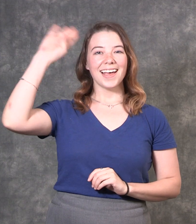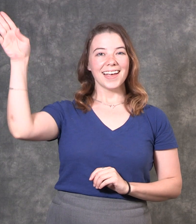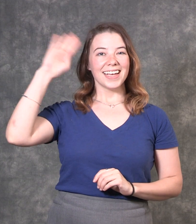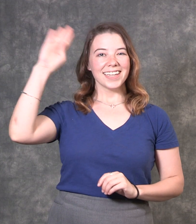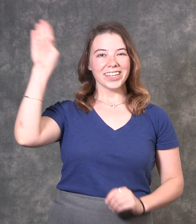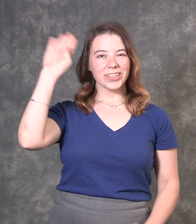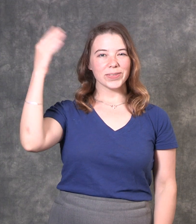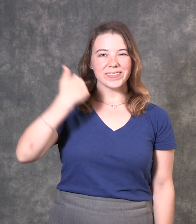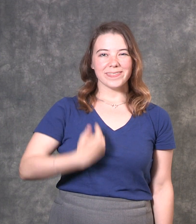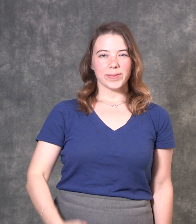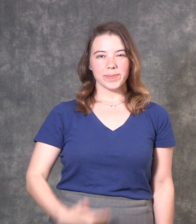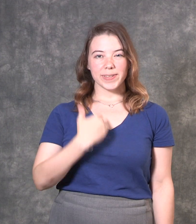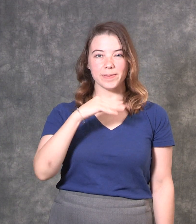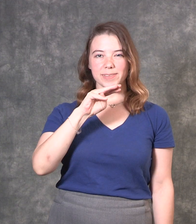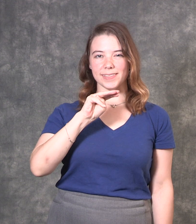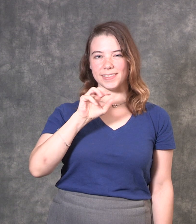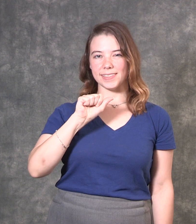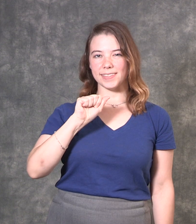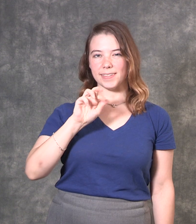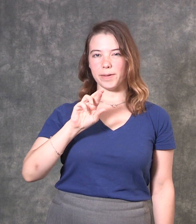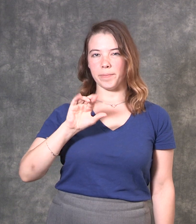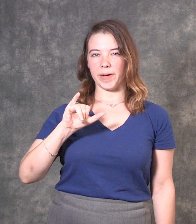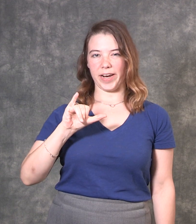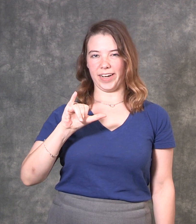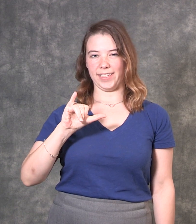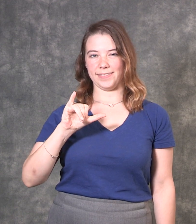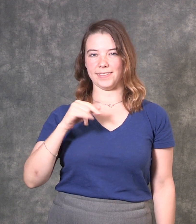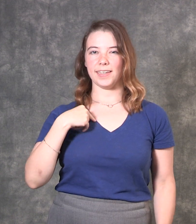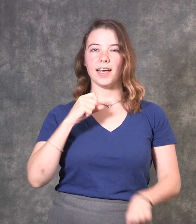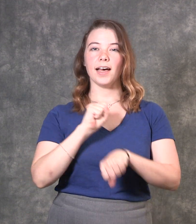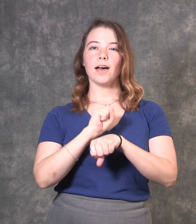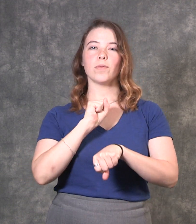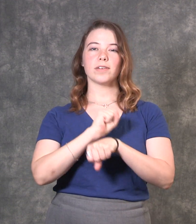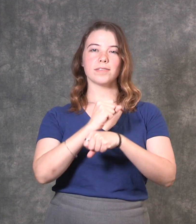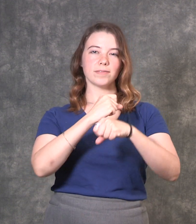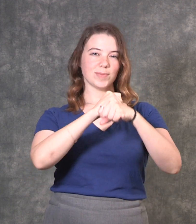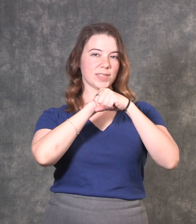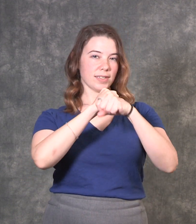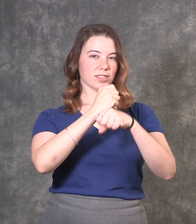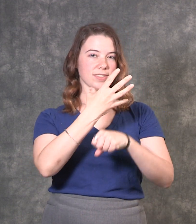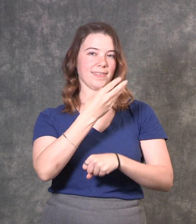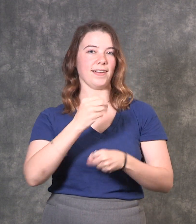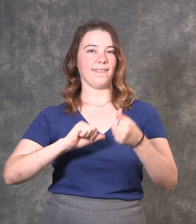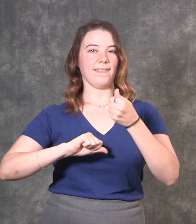Hello I'm Mary. I work for Protection and Advocacy for People with